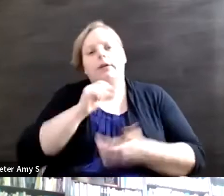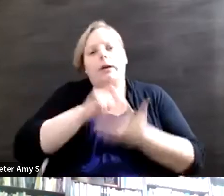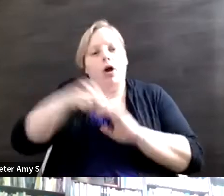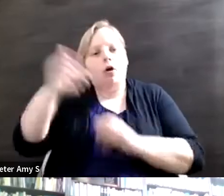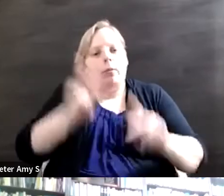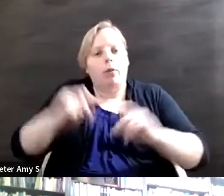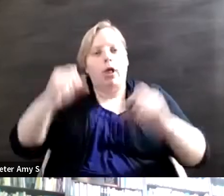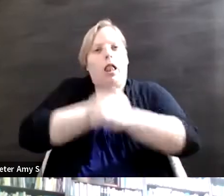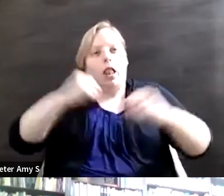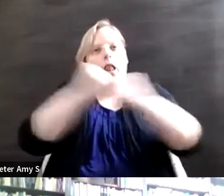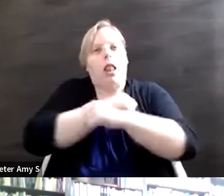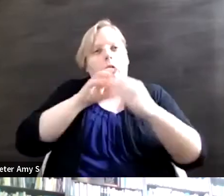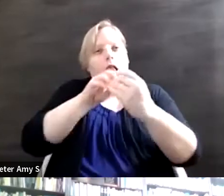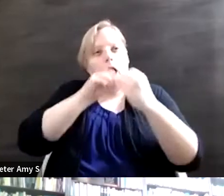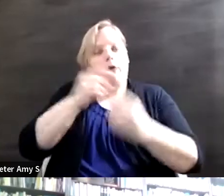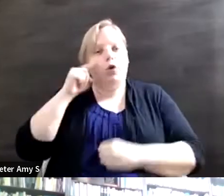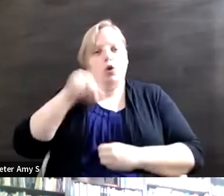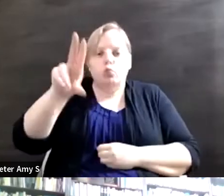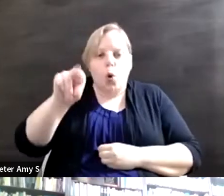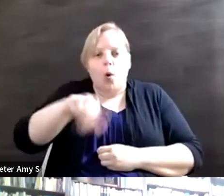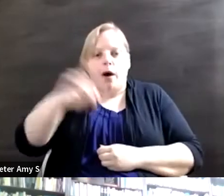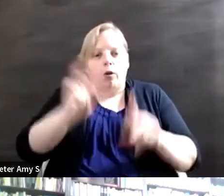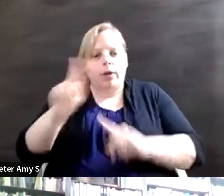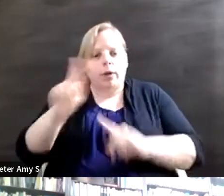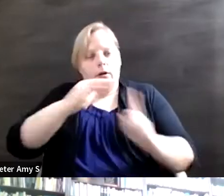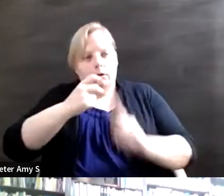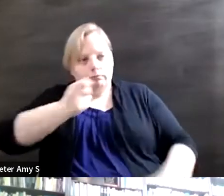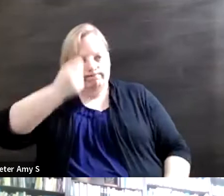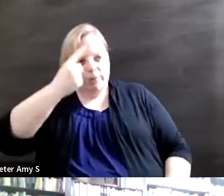for you. It's having other people understand that this is a valid battle that needs to be